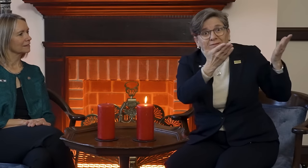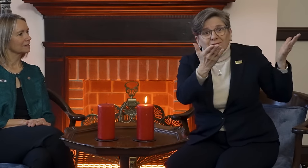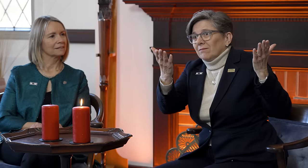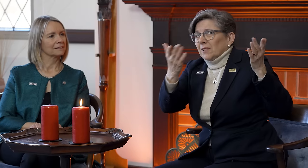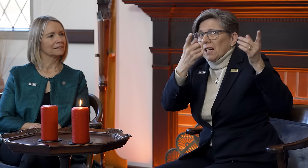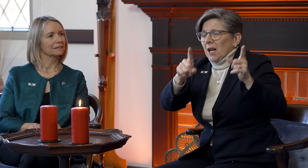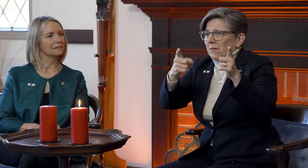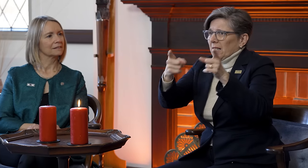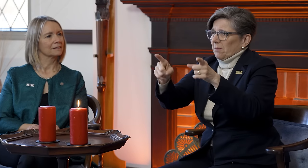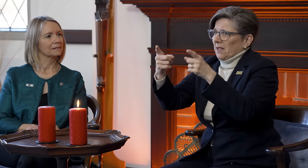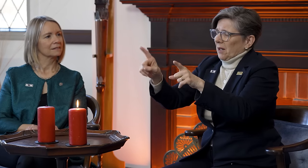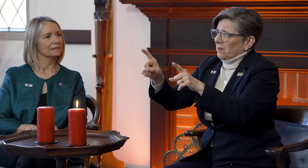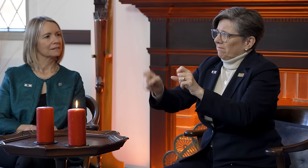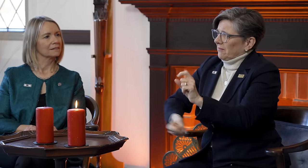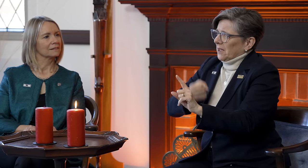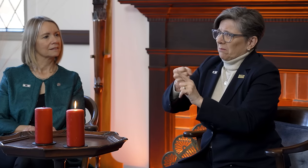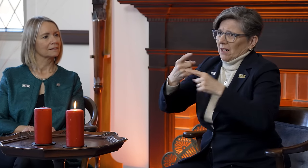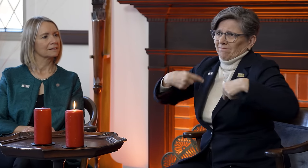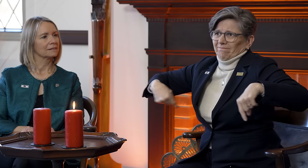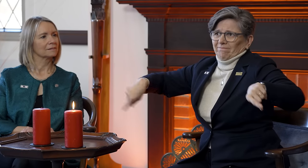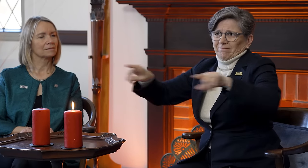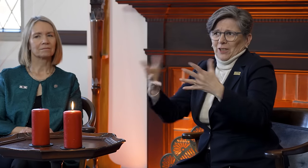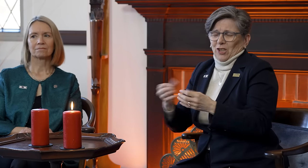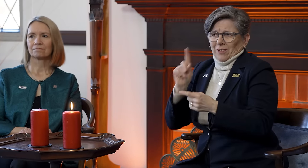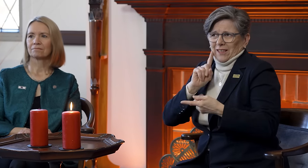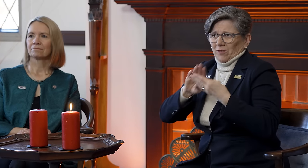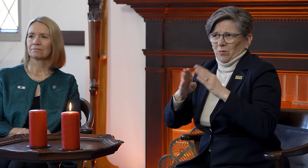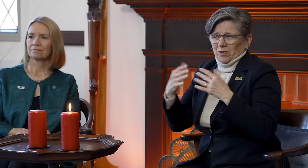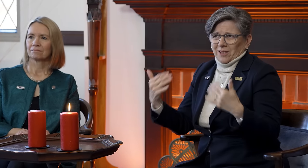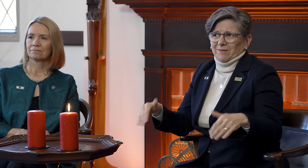and the impact on everyone in the deaf community.